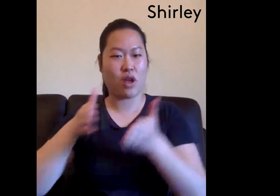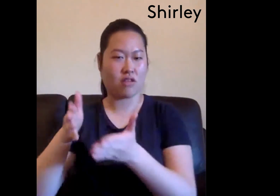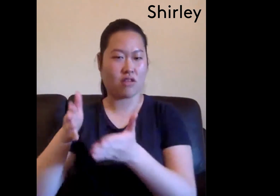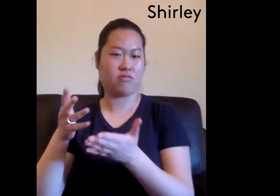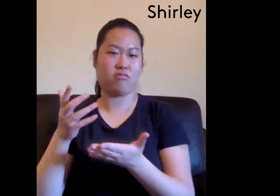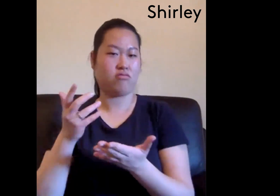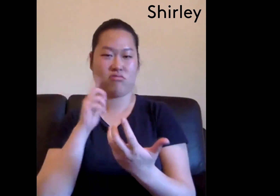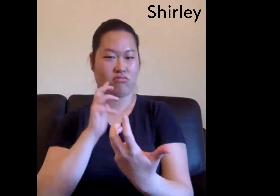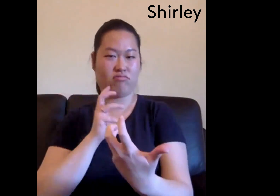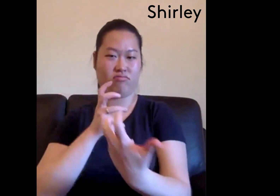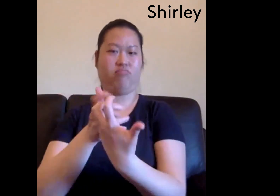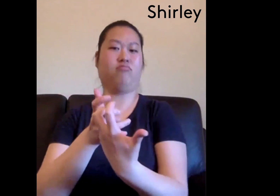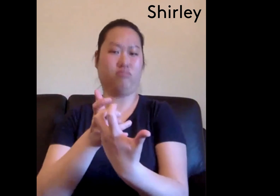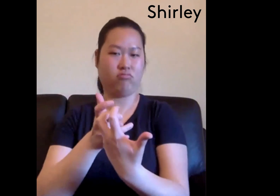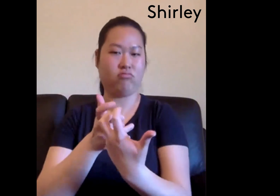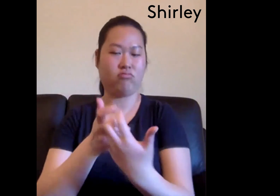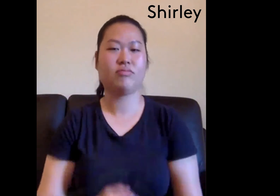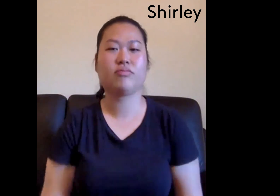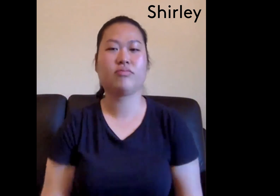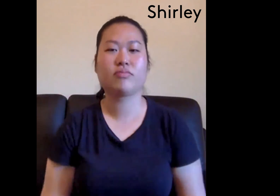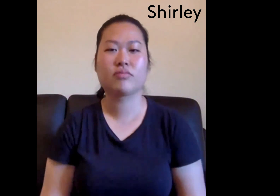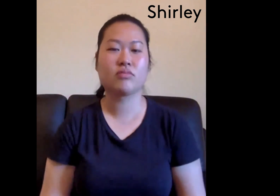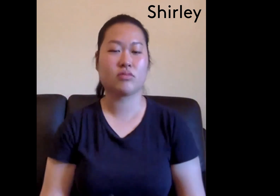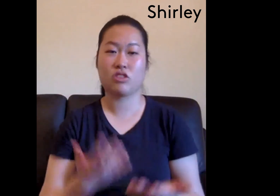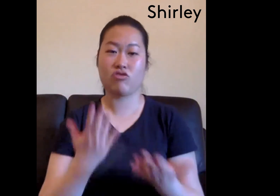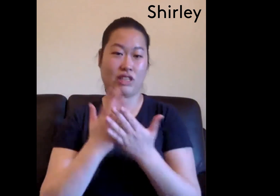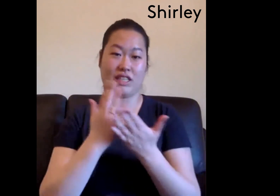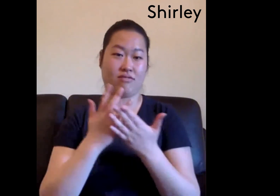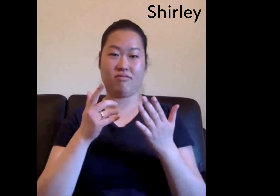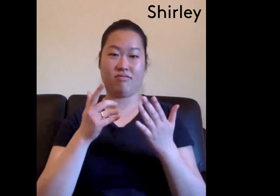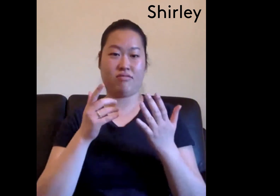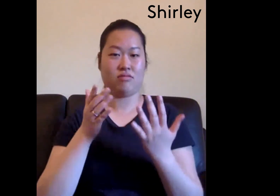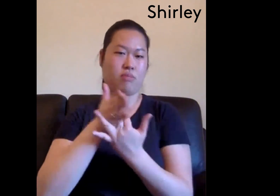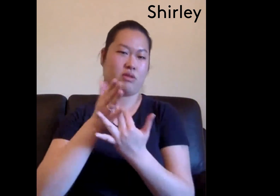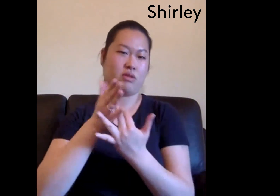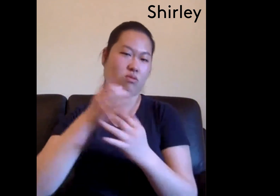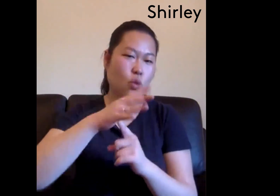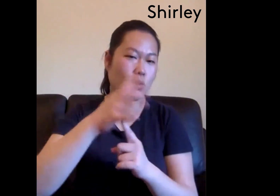A lot of people panic. There's no attempt to really adjust and try to communicate